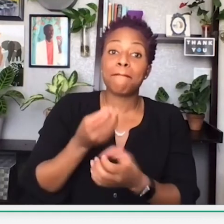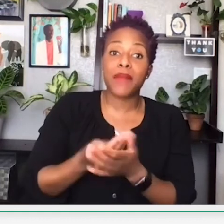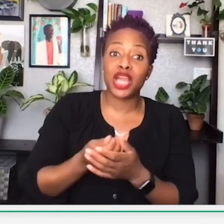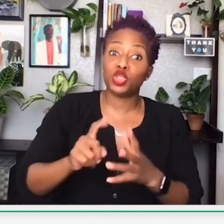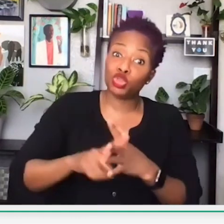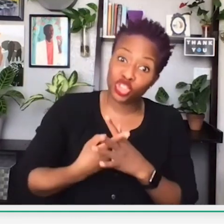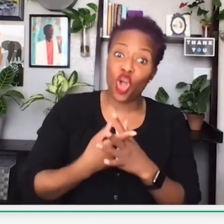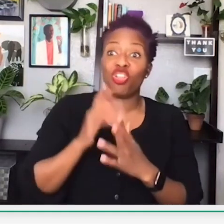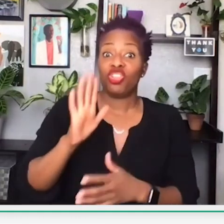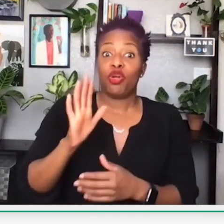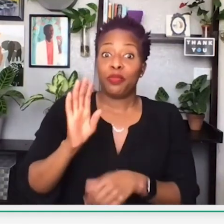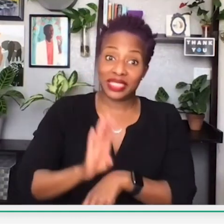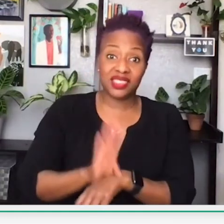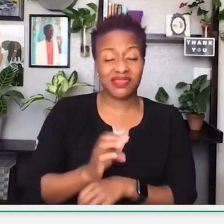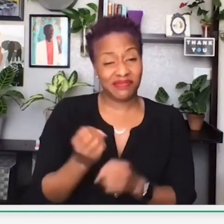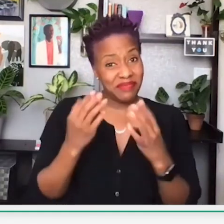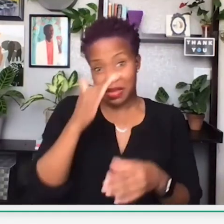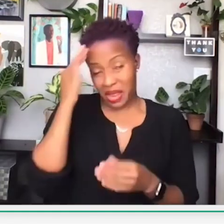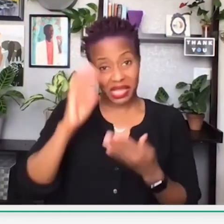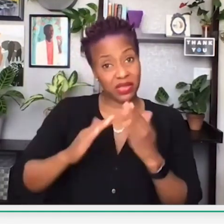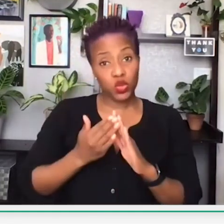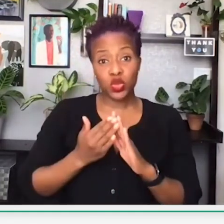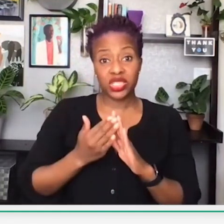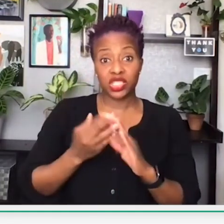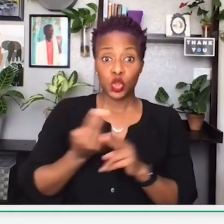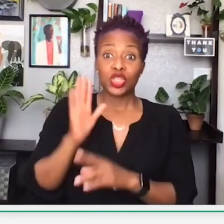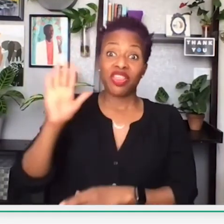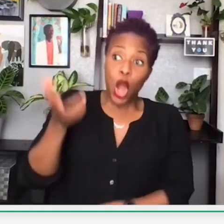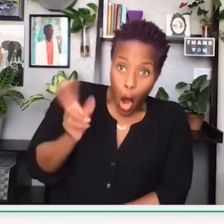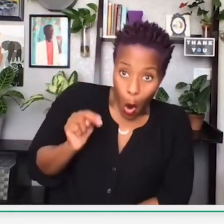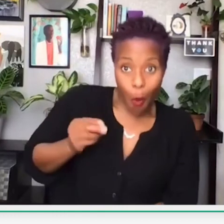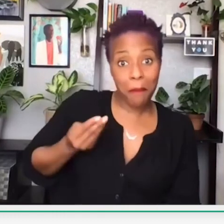So black individuals weren't able to get the finances to go ahead and start their